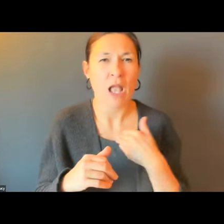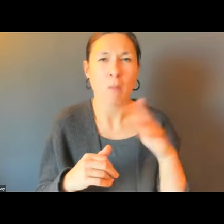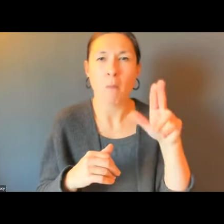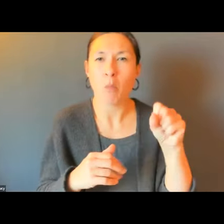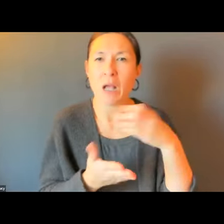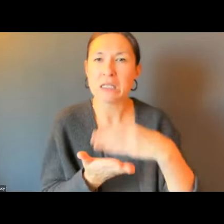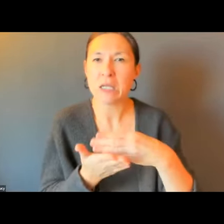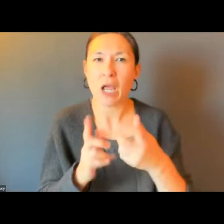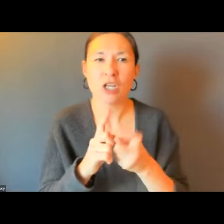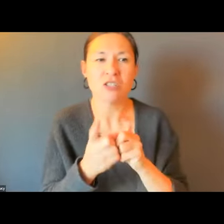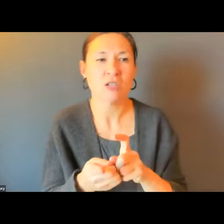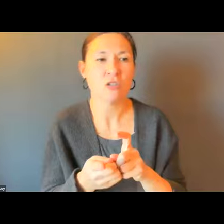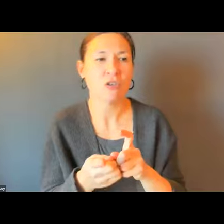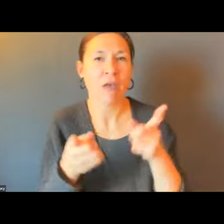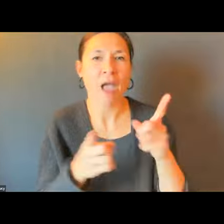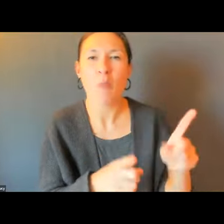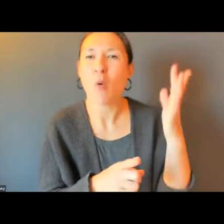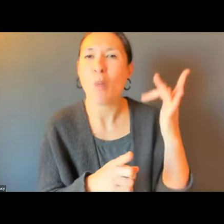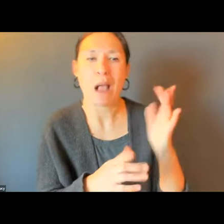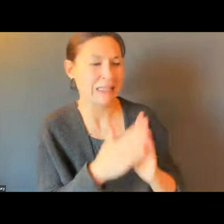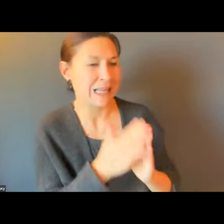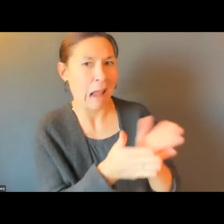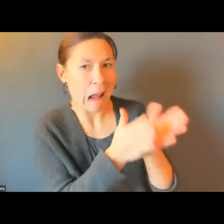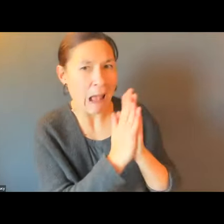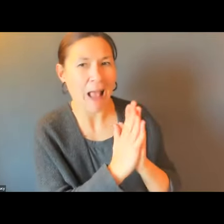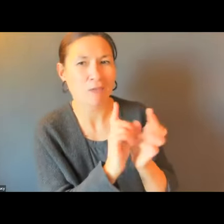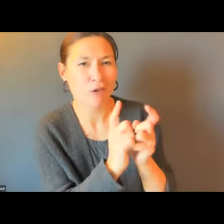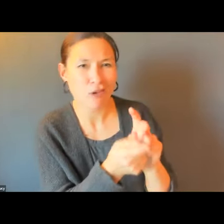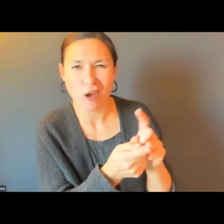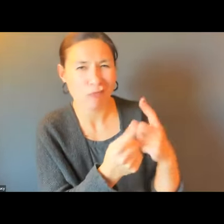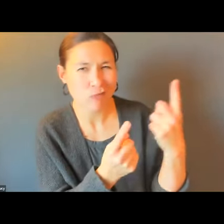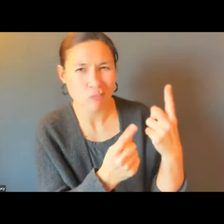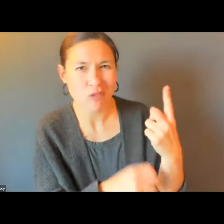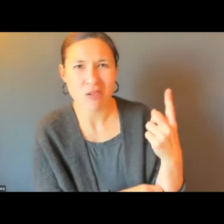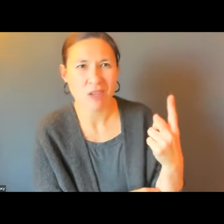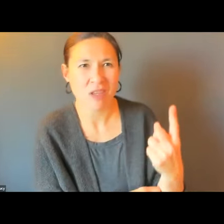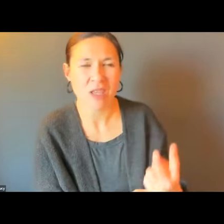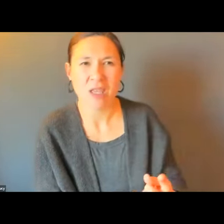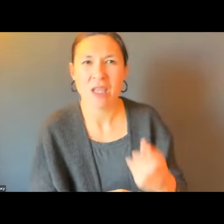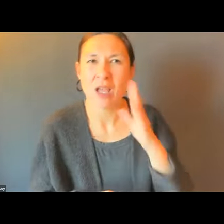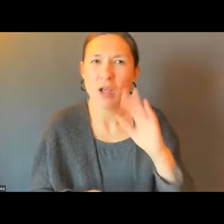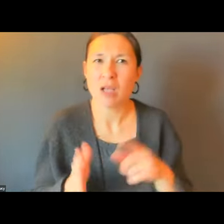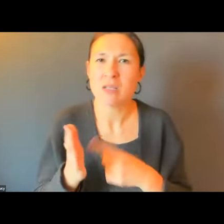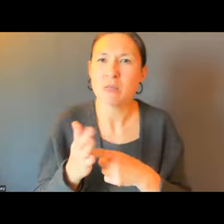I HOPE SO. ONE THING TO TALK ABOUT, BUS STOP CHANGES MADE BY THE CITY